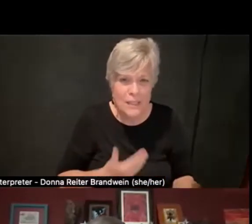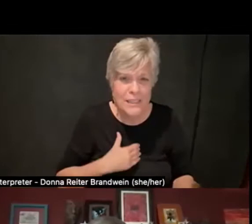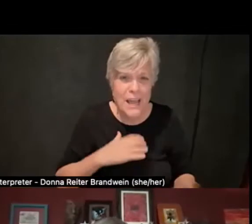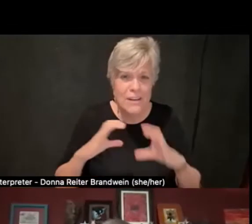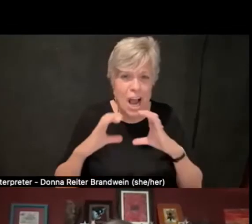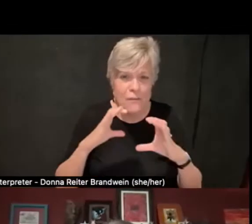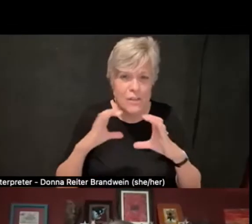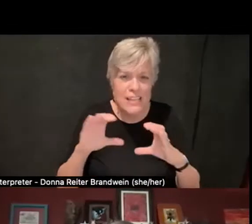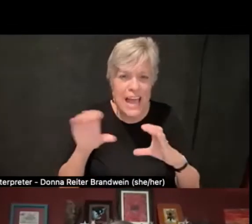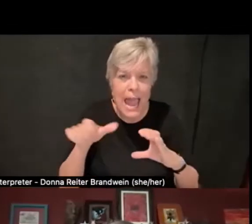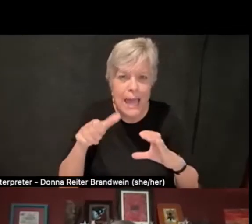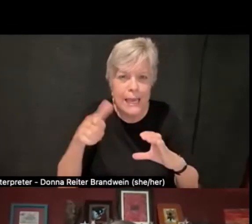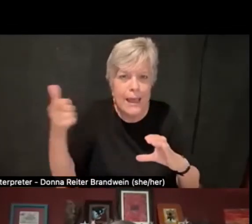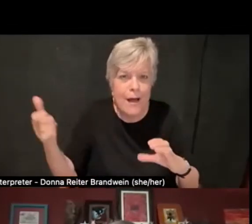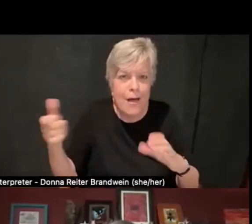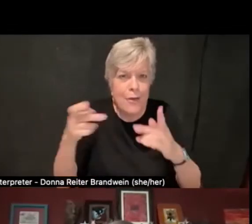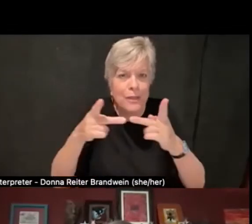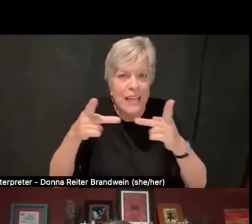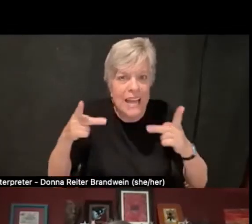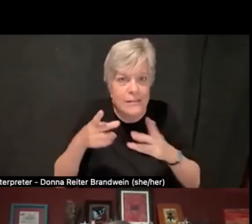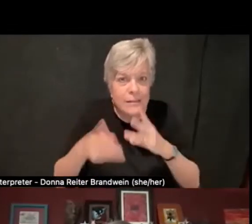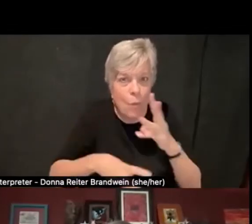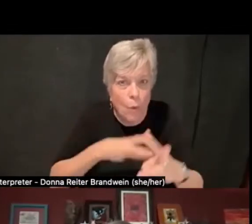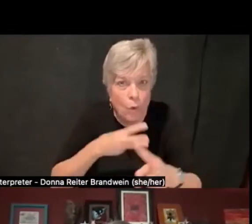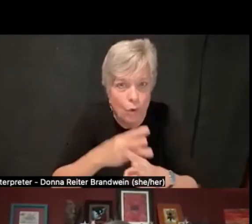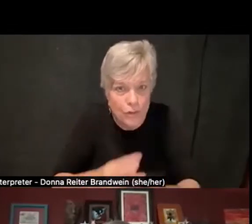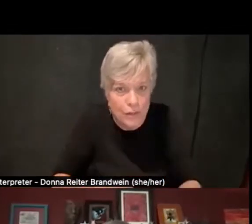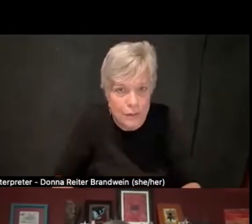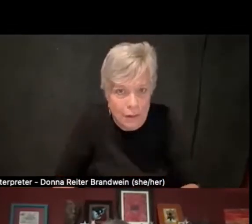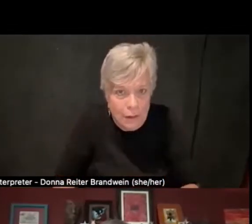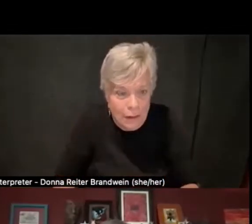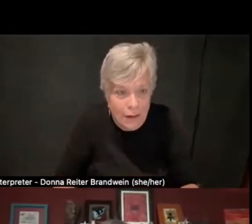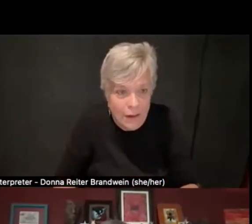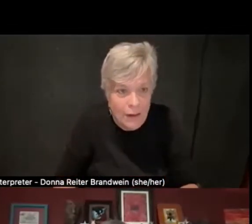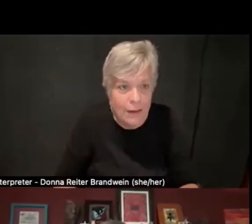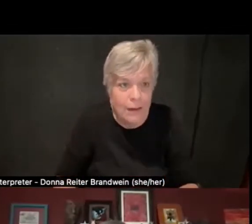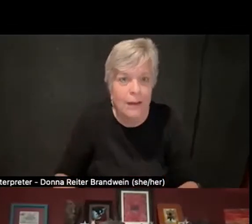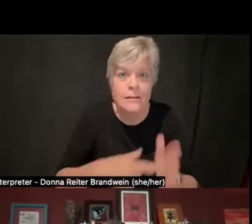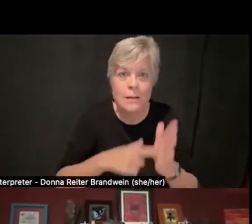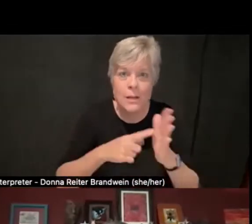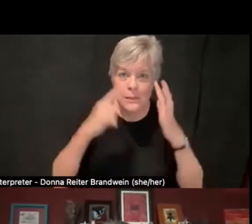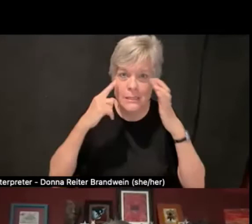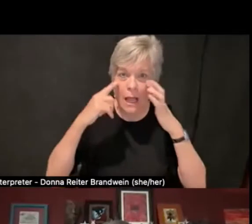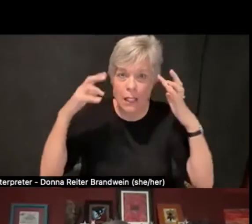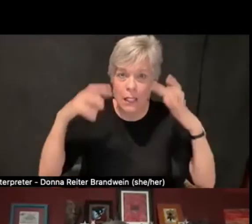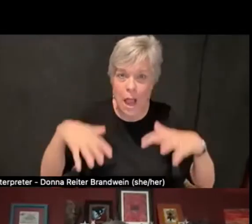And it was in some ways alarming, but it was also an honor.